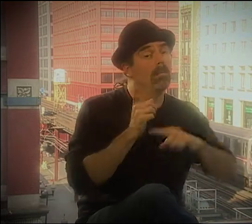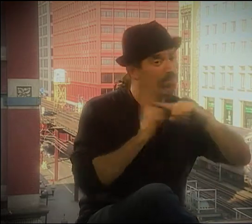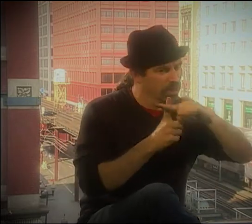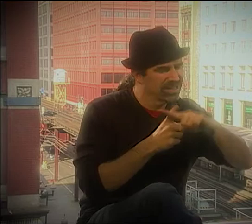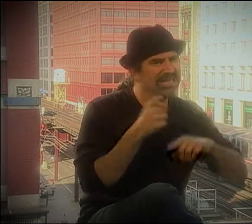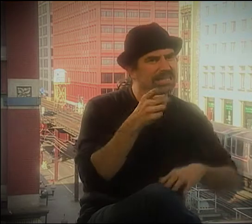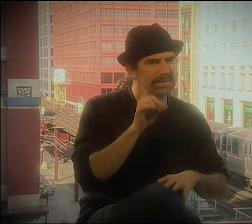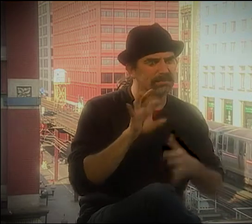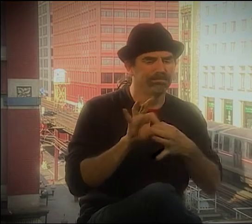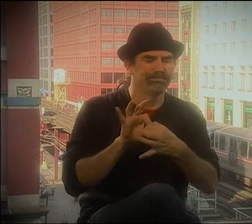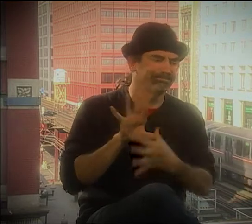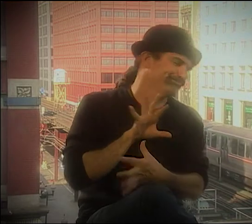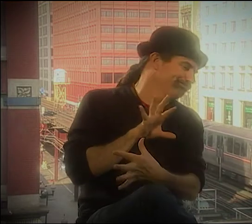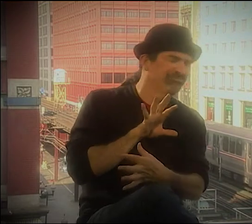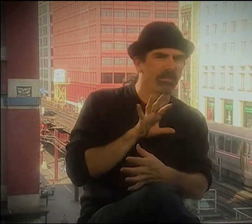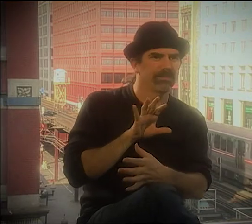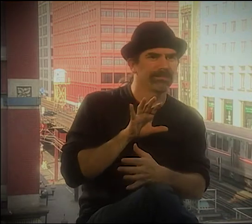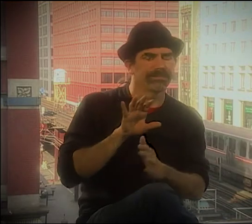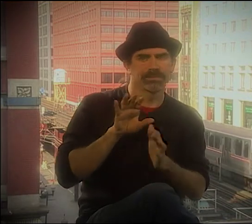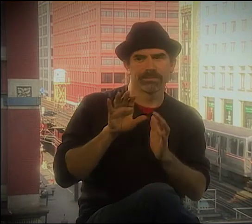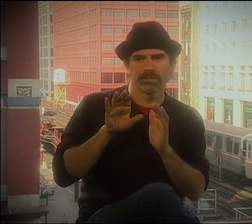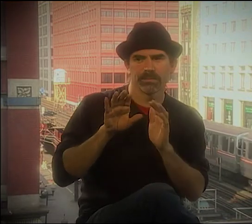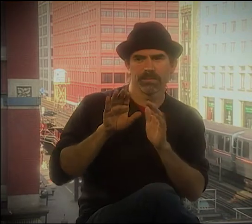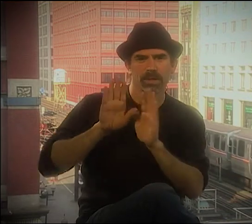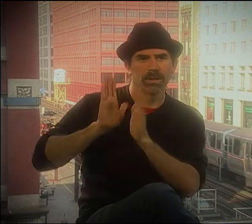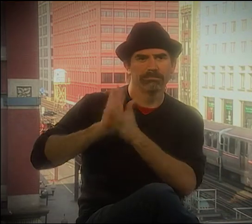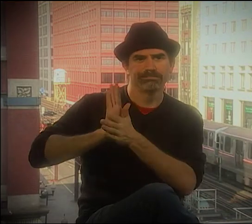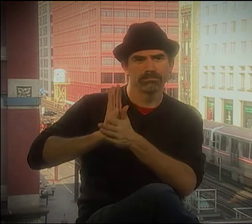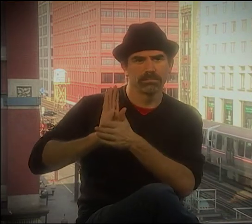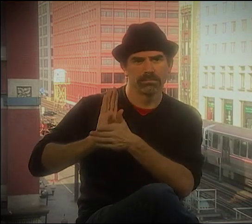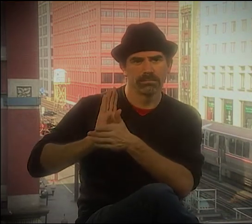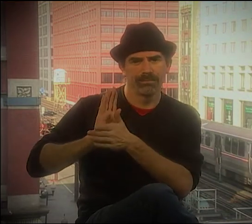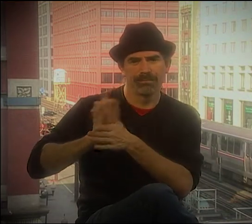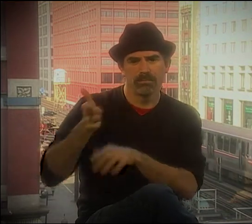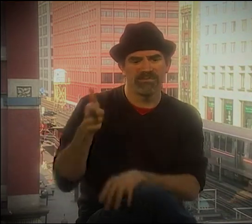YOU KNOW, CLOSE-UP, LONGSHOTS, GOING BACK AND FORTH.